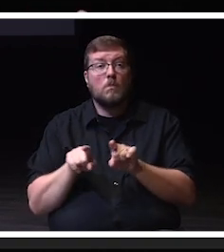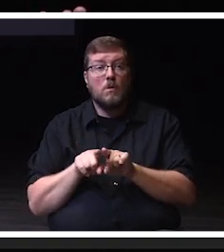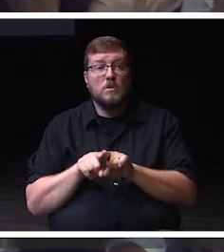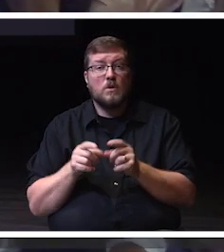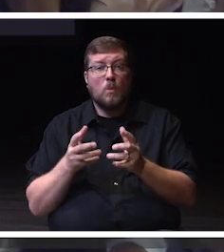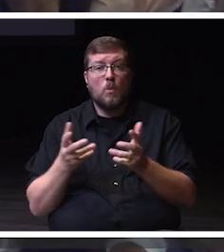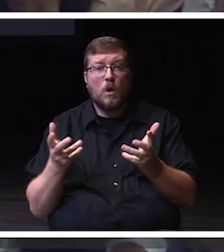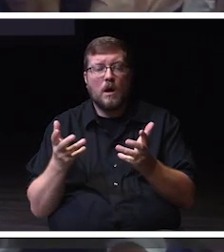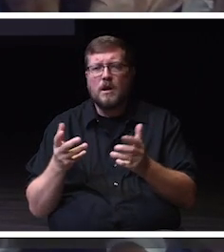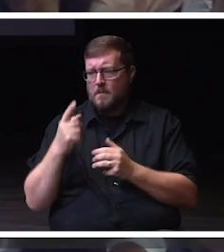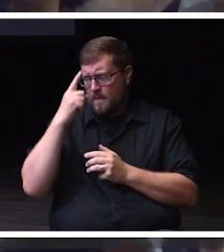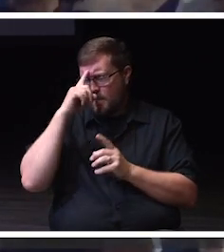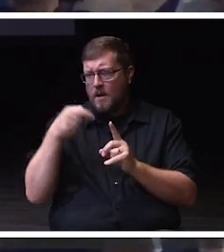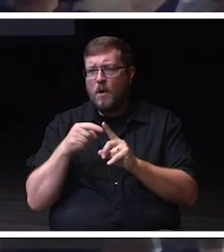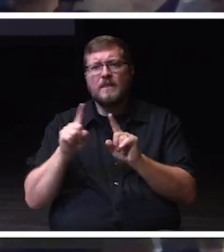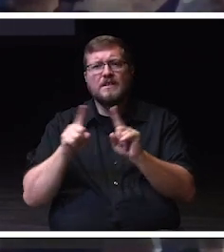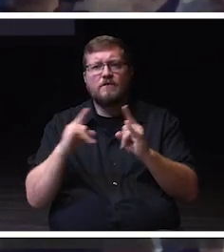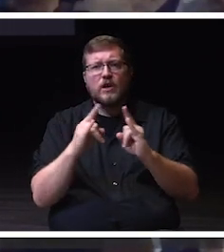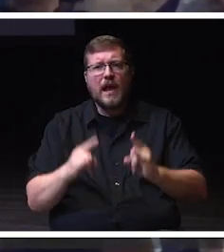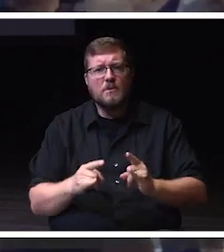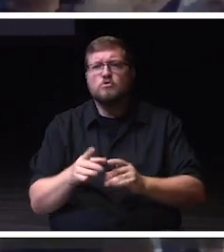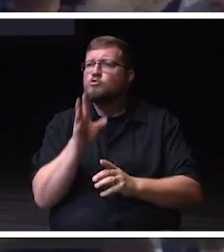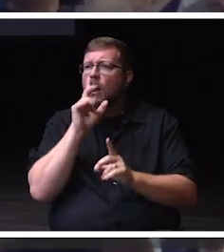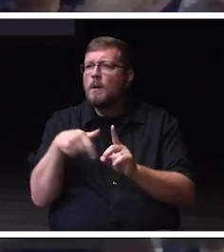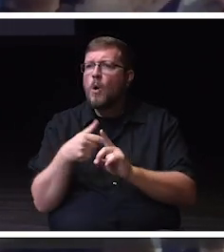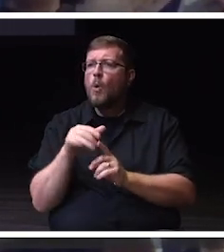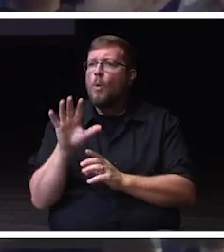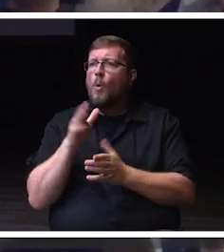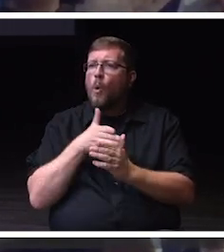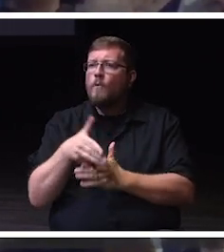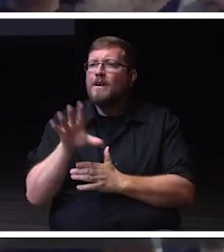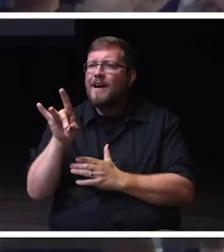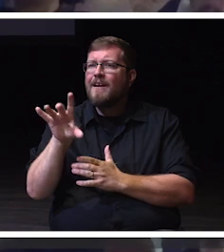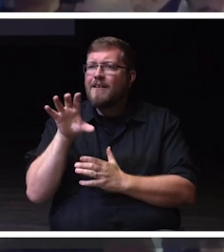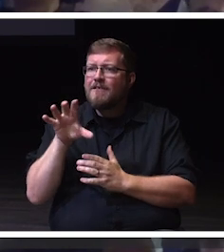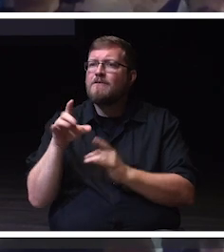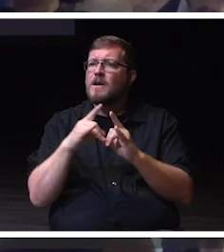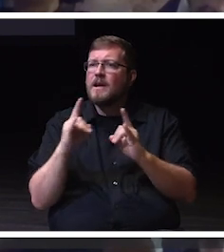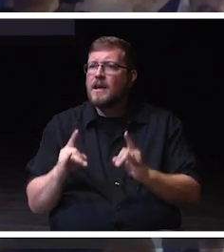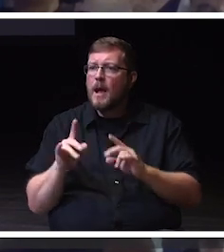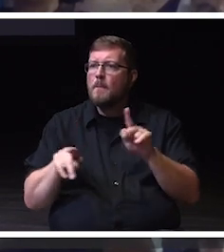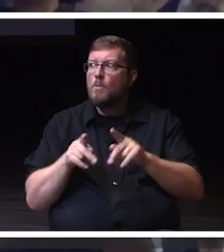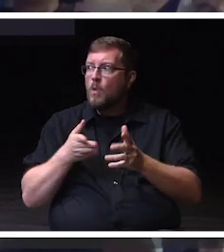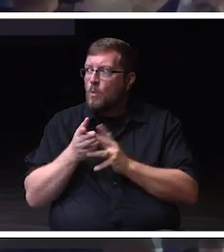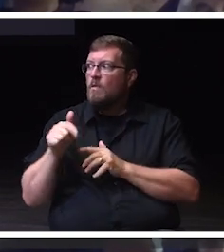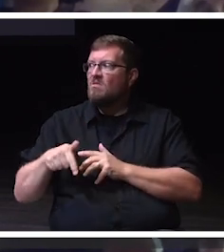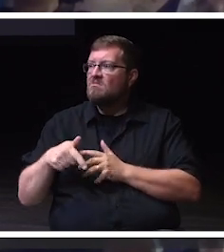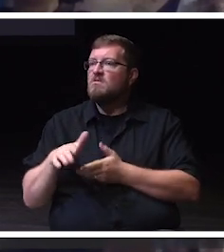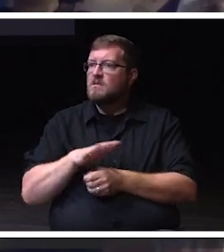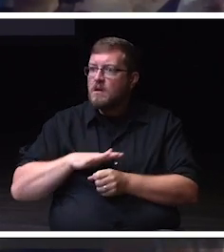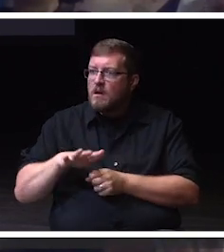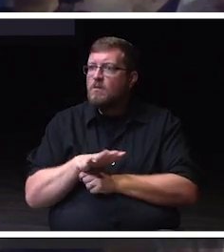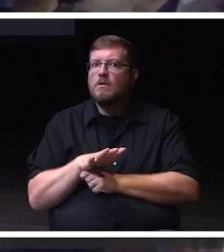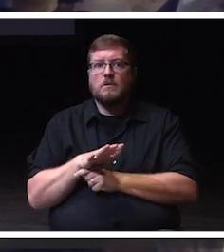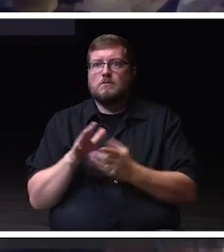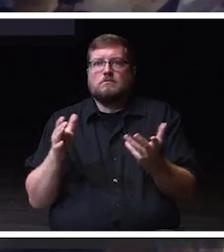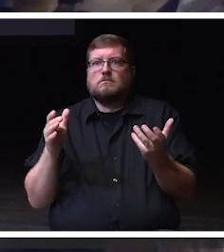We have over 800 campers come through this stage, in our spaces, over in the Greenhill Center of the Arts as well by the way.